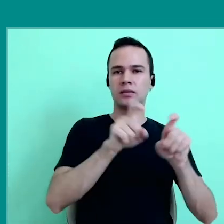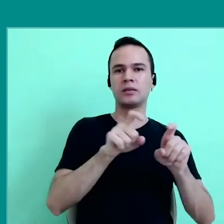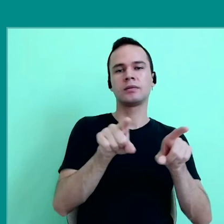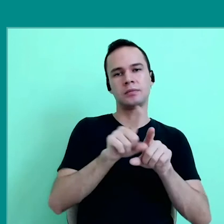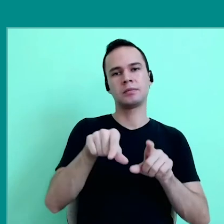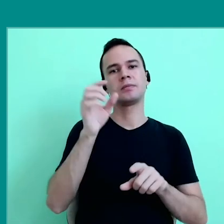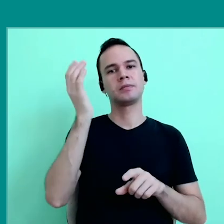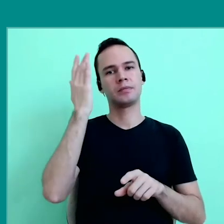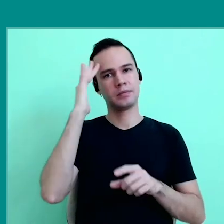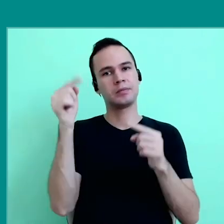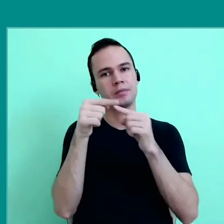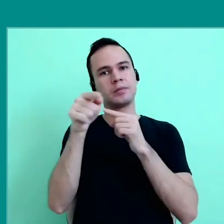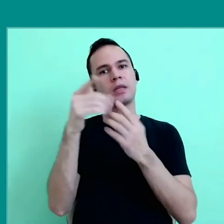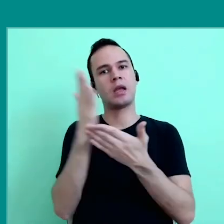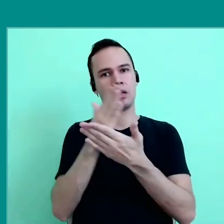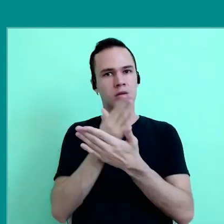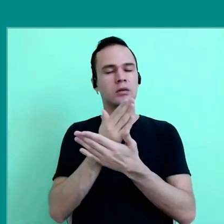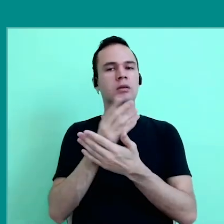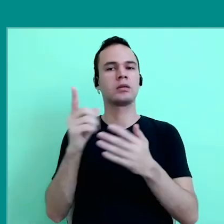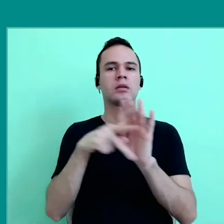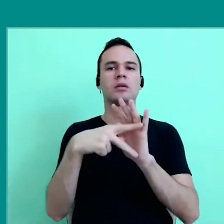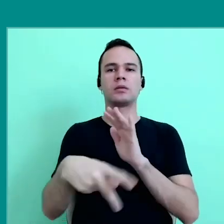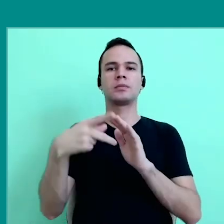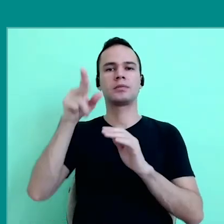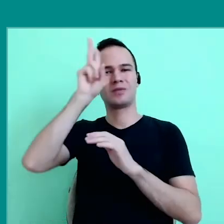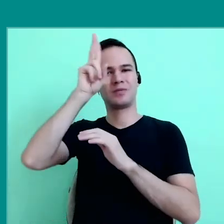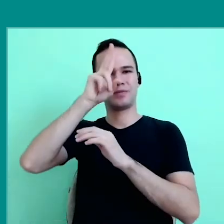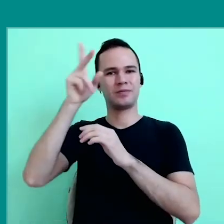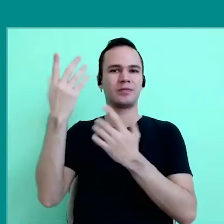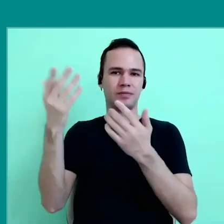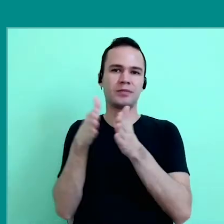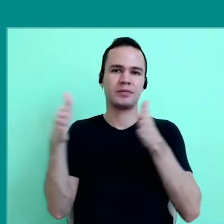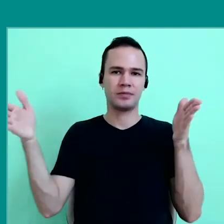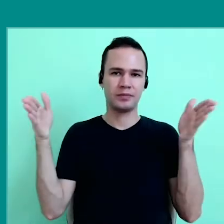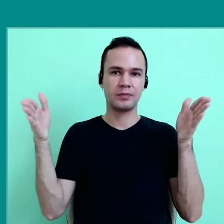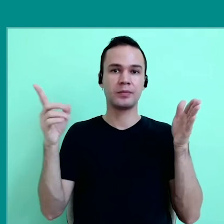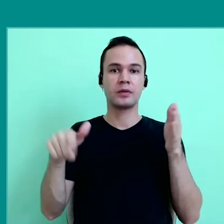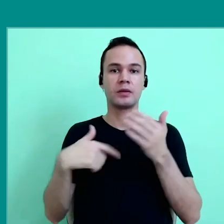I think if they imply in some rupture in older history, we can say, of supports,